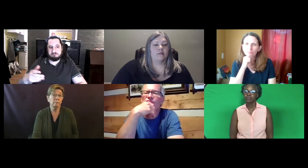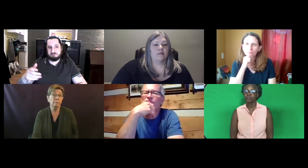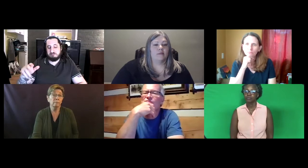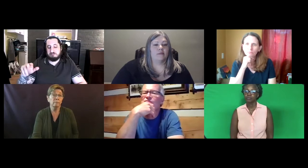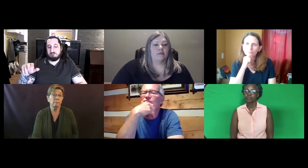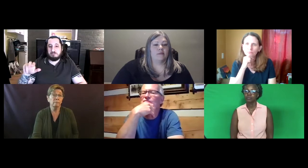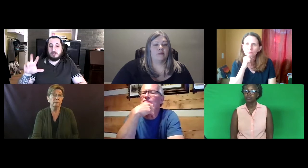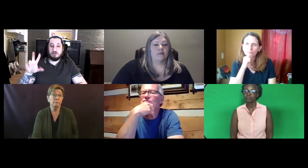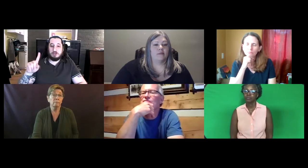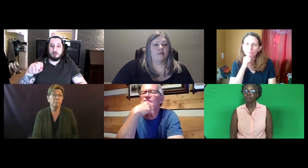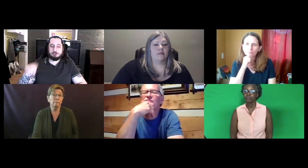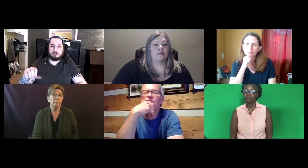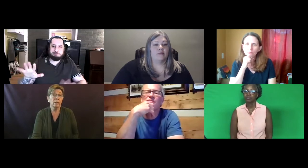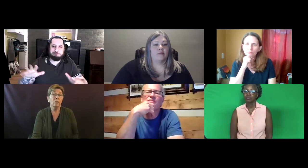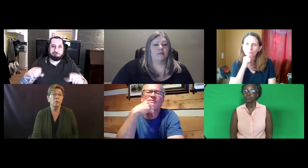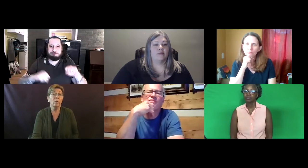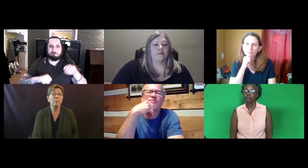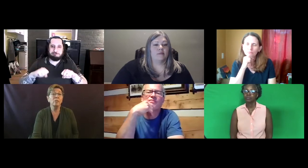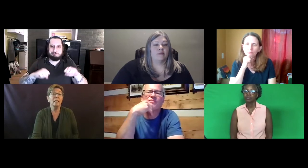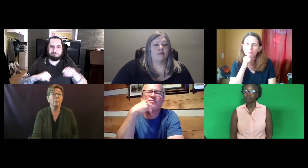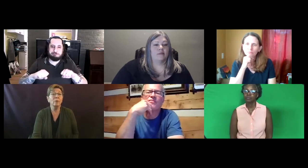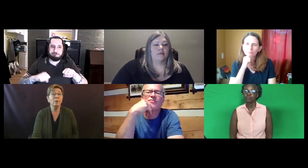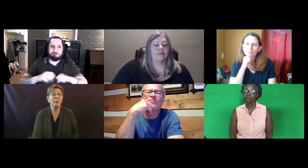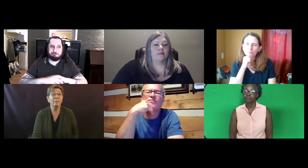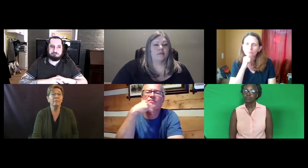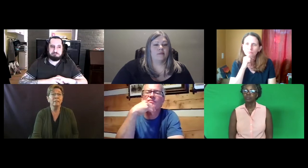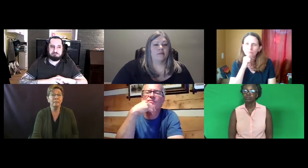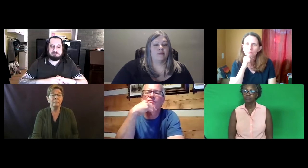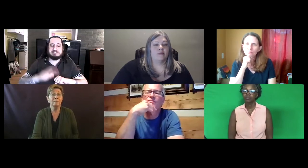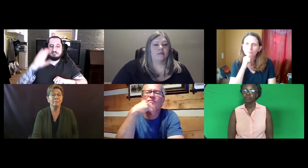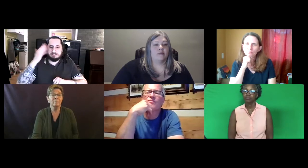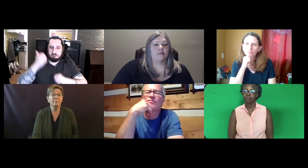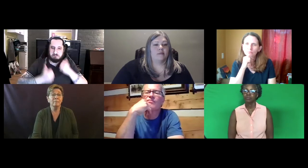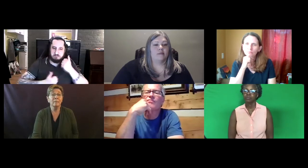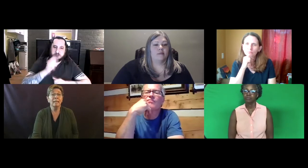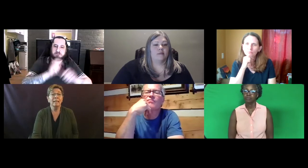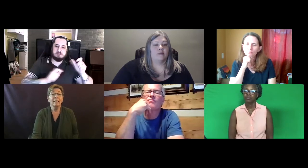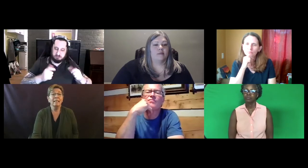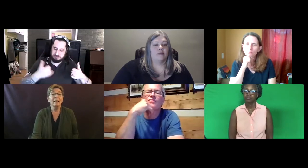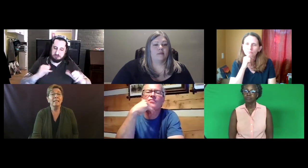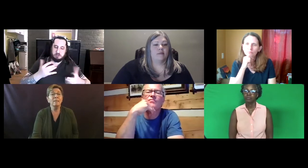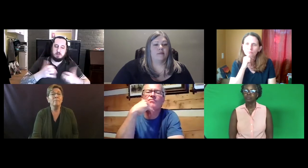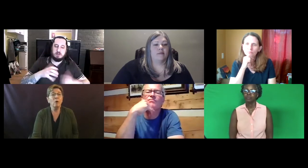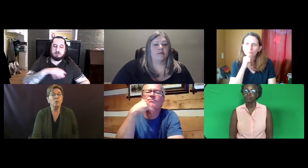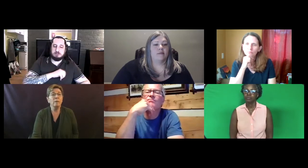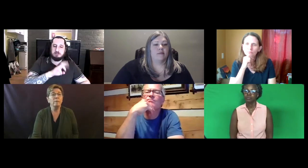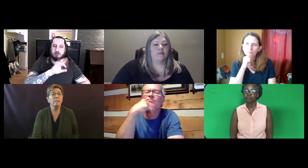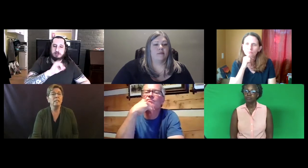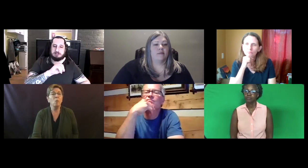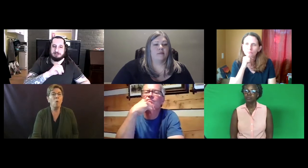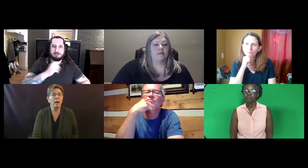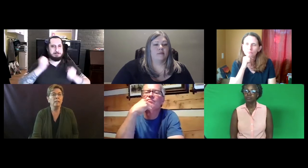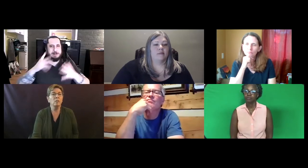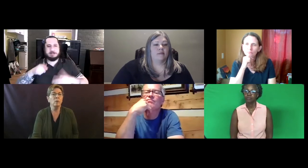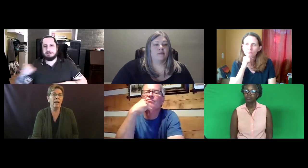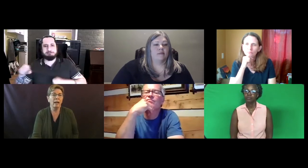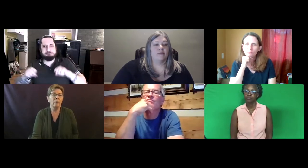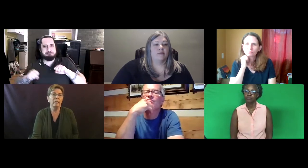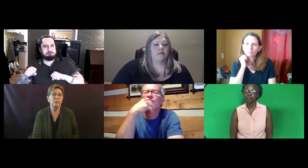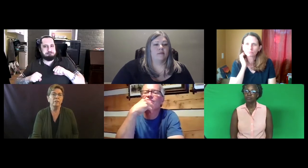Thirty-one percent were --. It seems that most people still want to have RID certification,